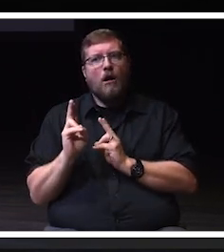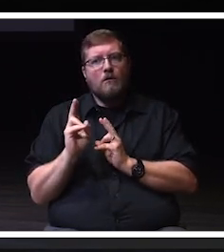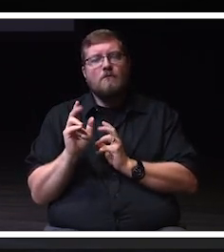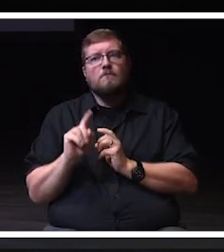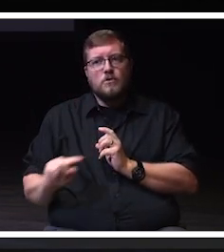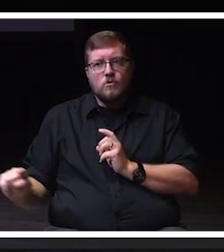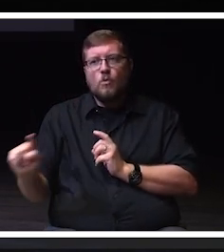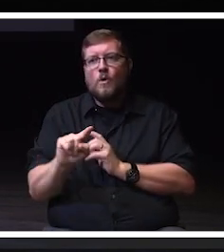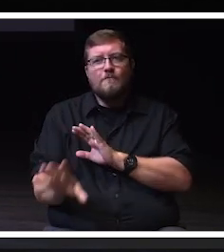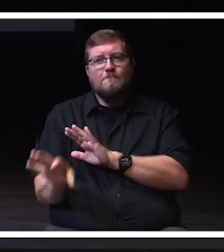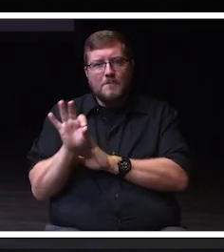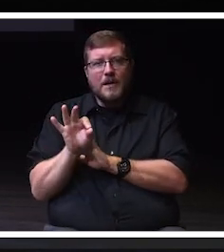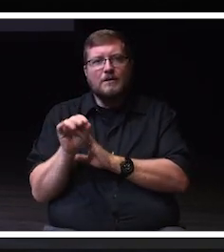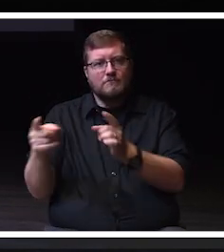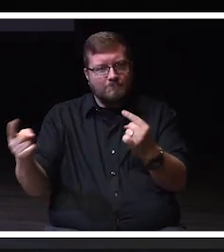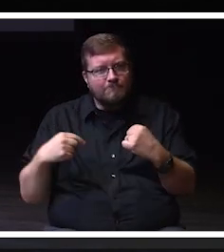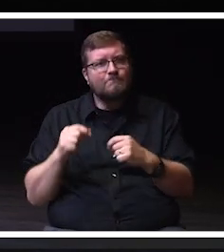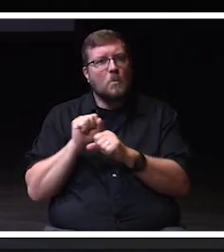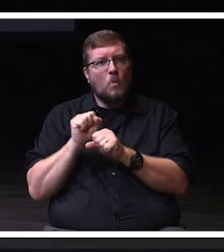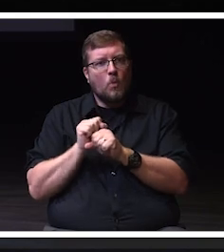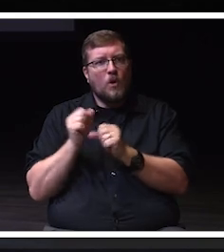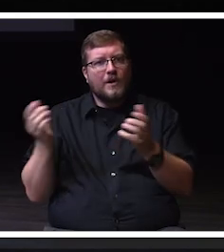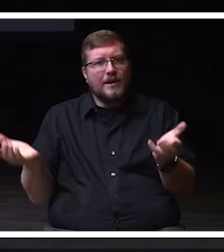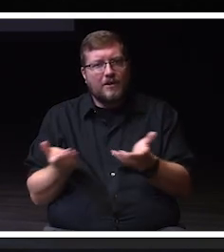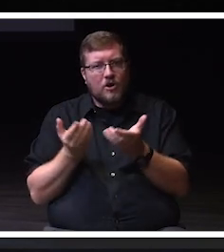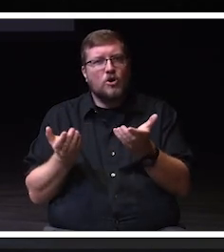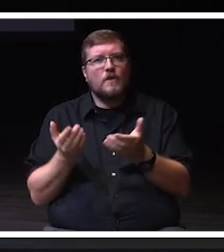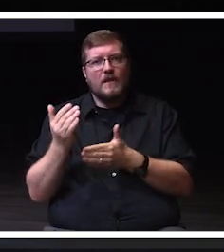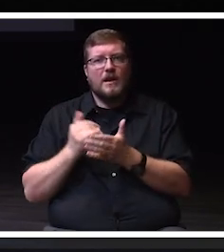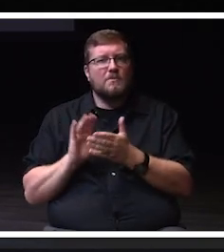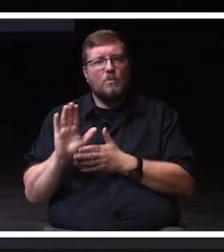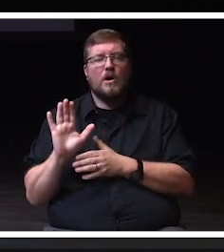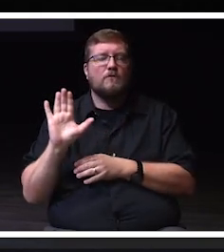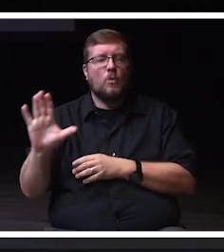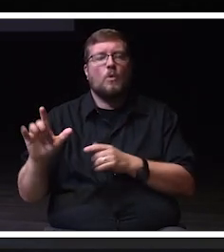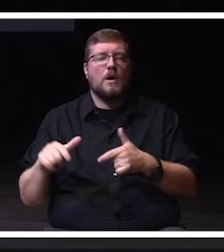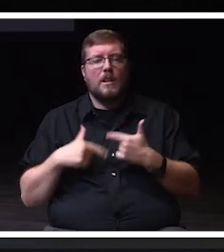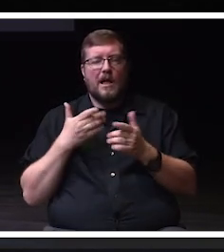Whitewater for your next chapter of your career.